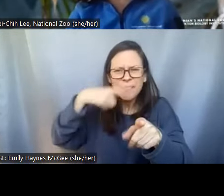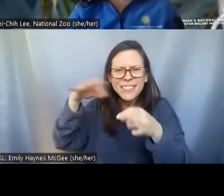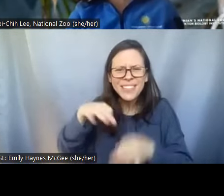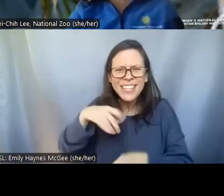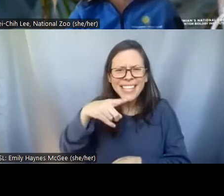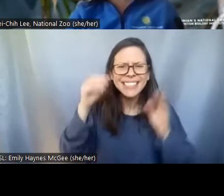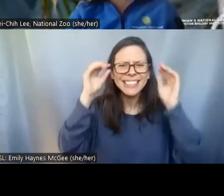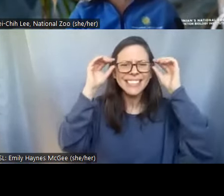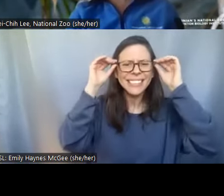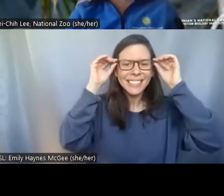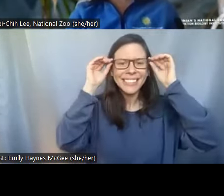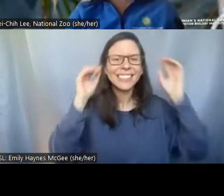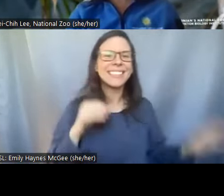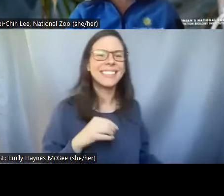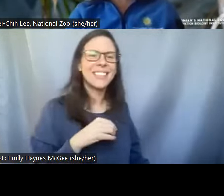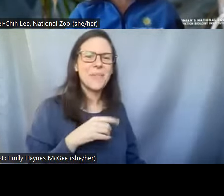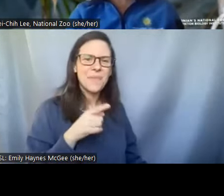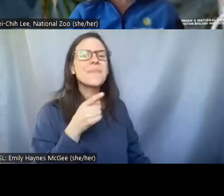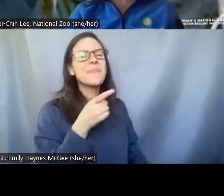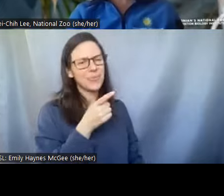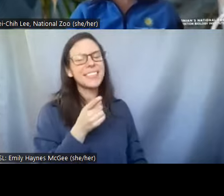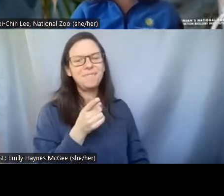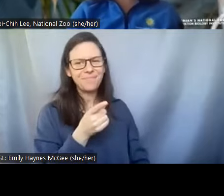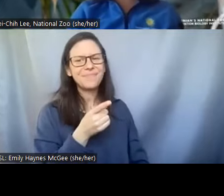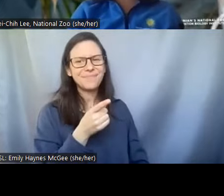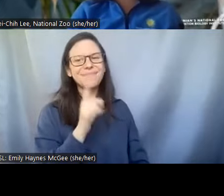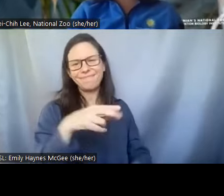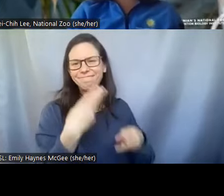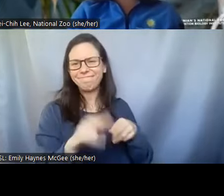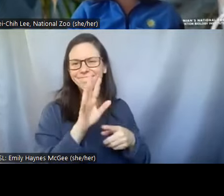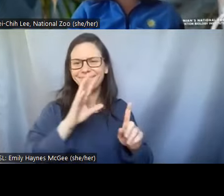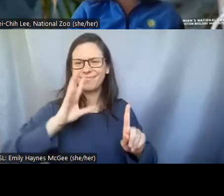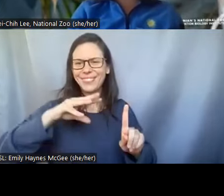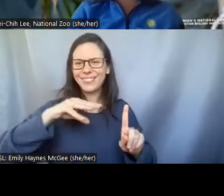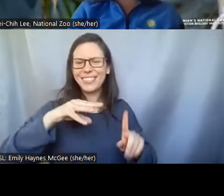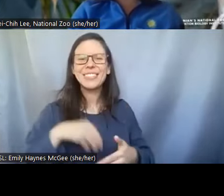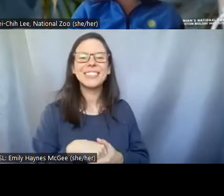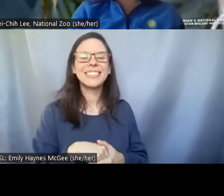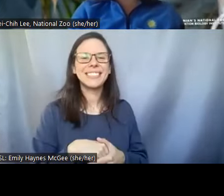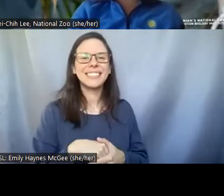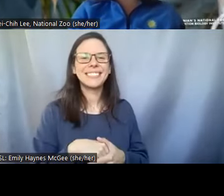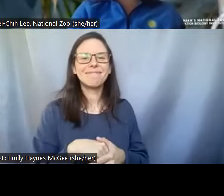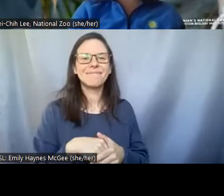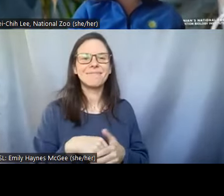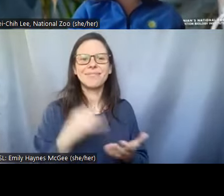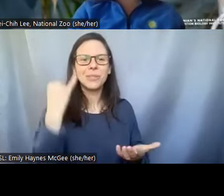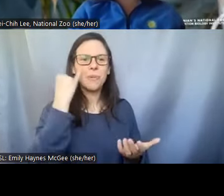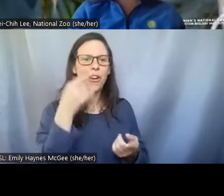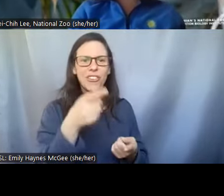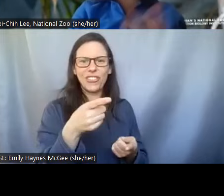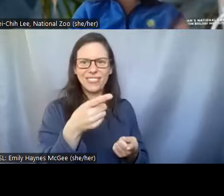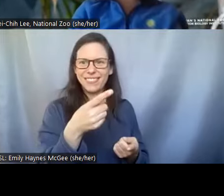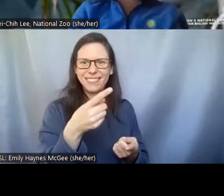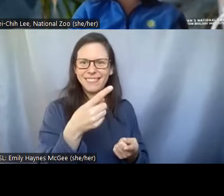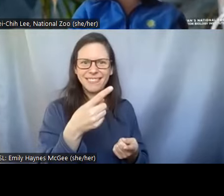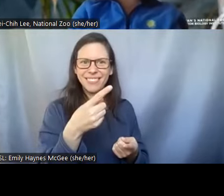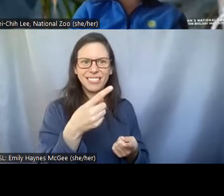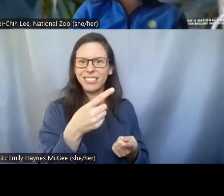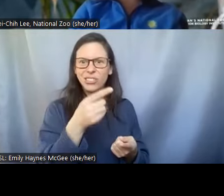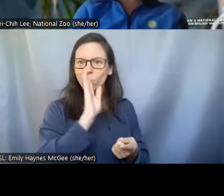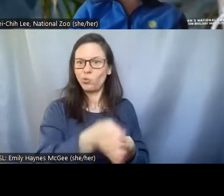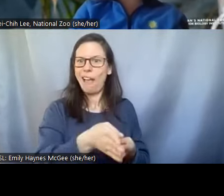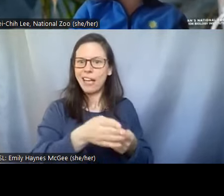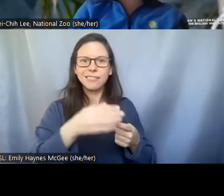Pei-Chih: Yeah, so this is a quick video to show that if we just freeze things, in this case grapes in liquid